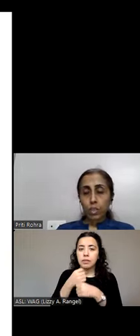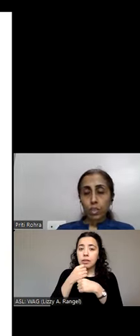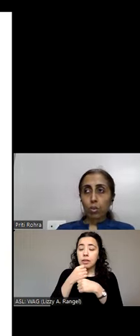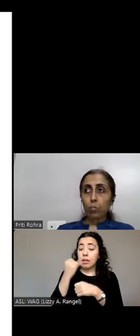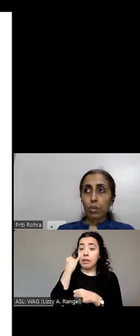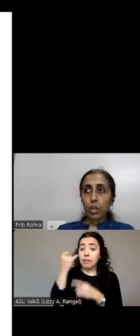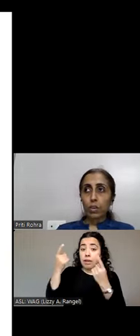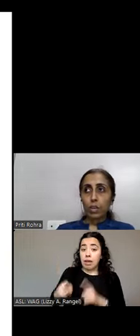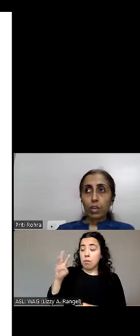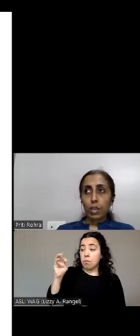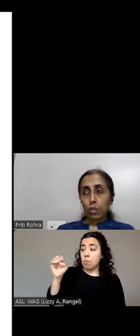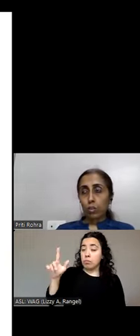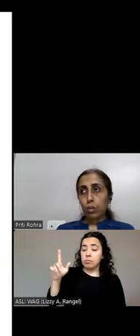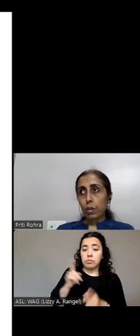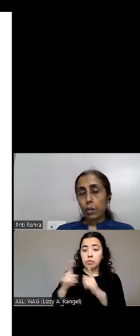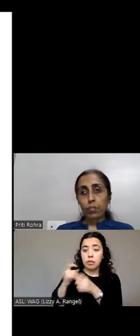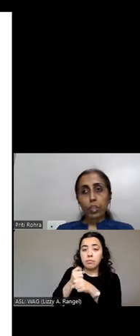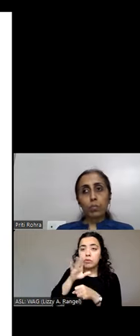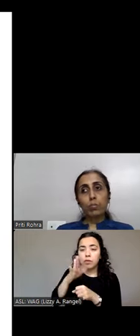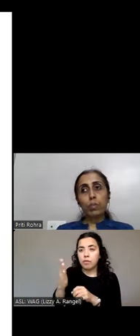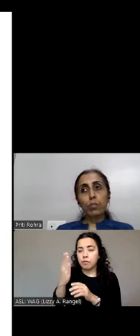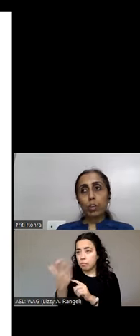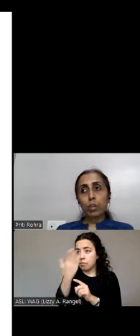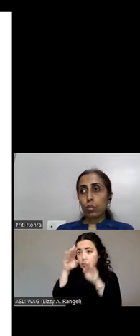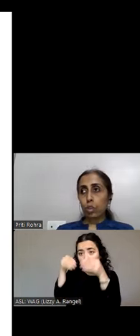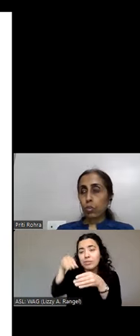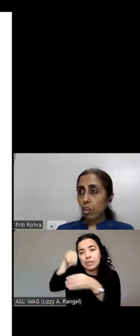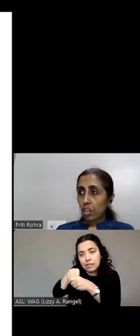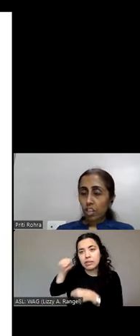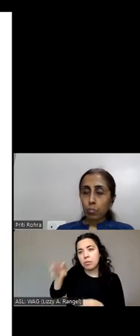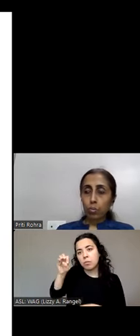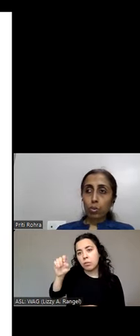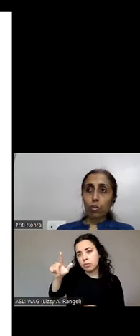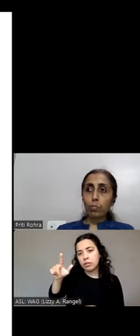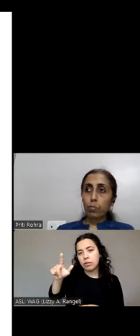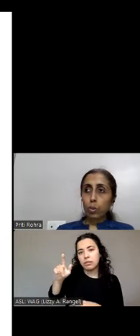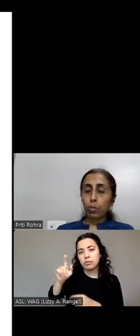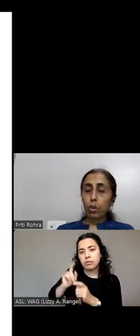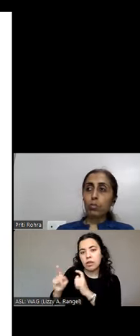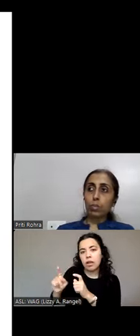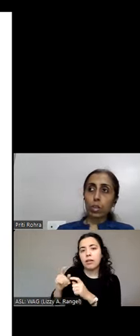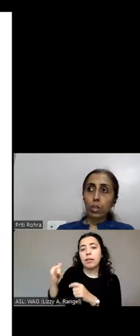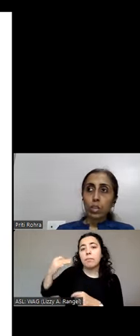a common one. It also benefits people who are using only a keyboard or people who are using